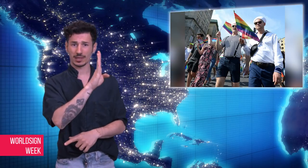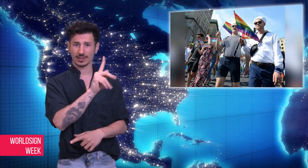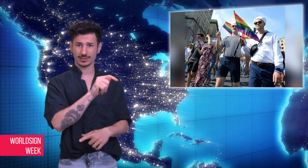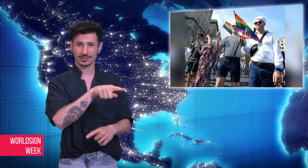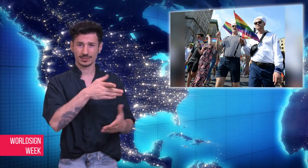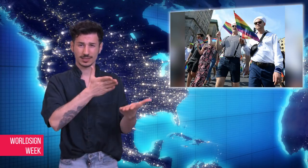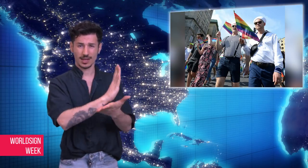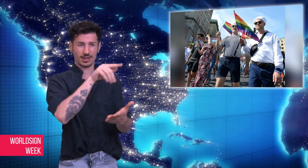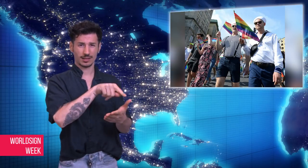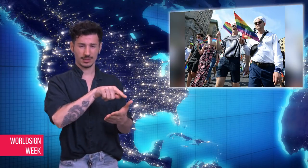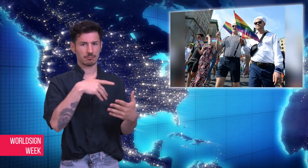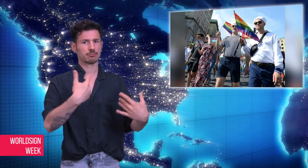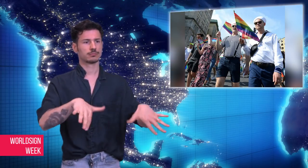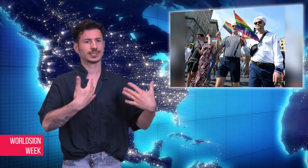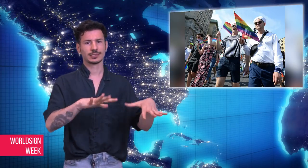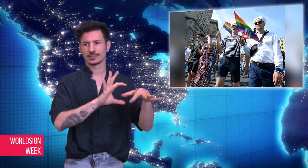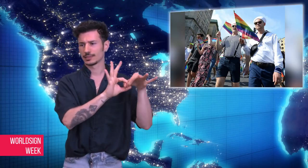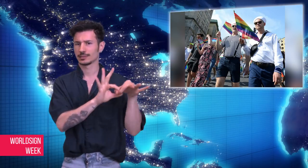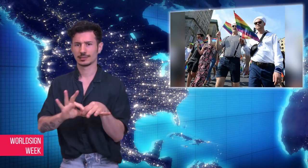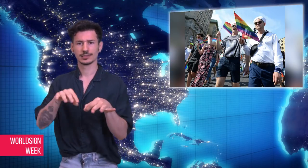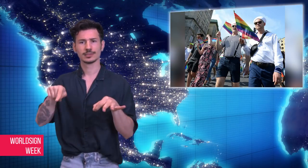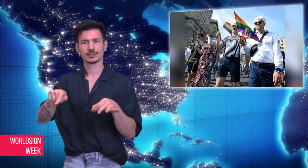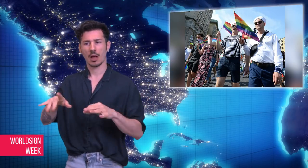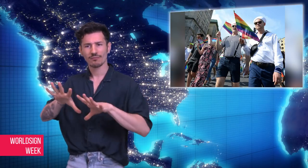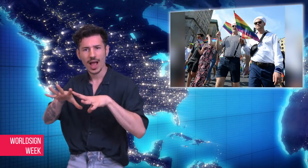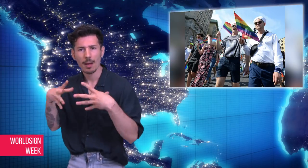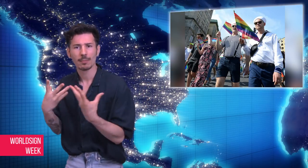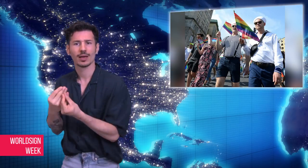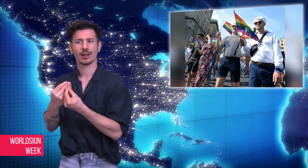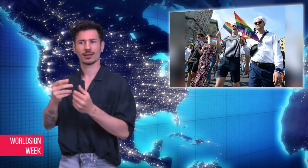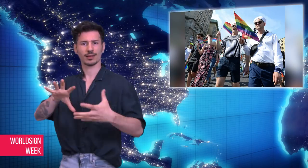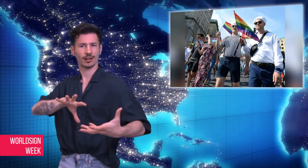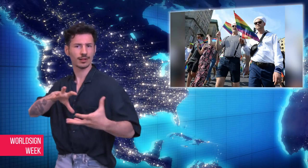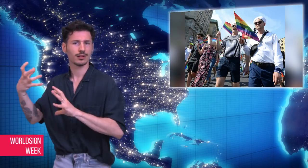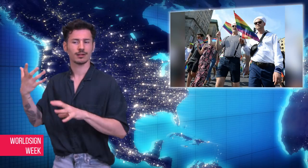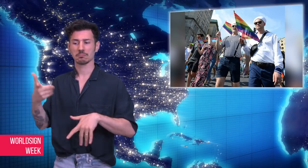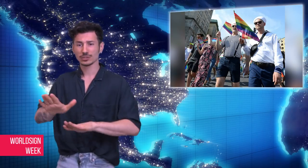movement as a “threat to families, children, and